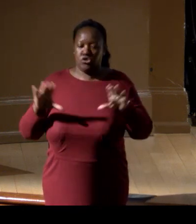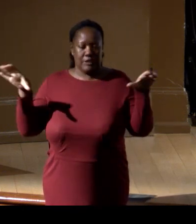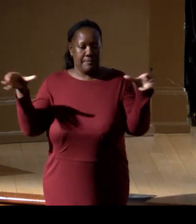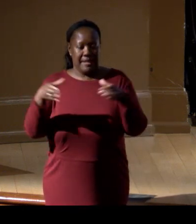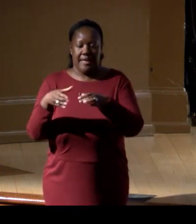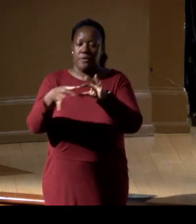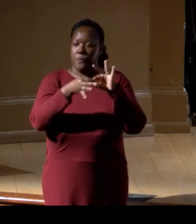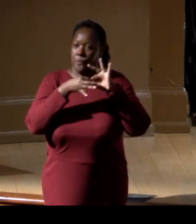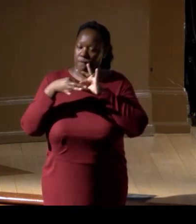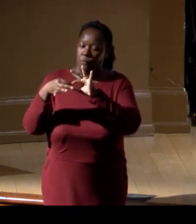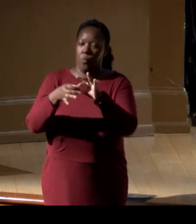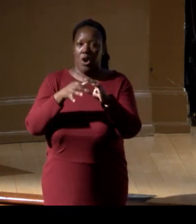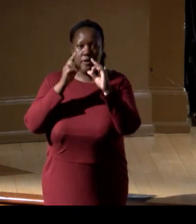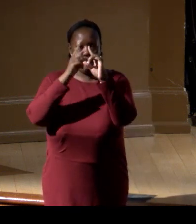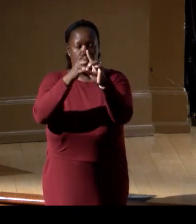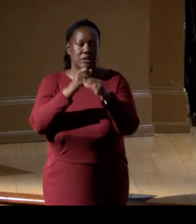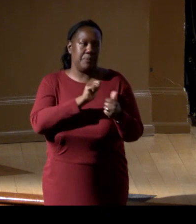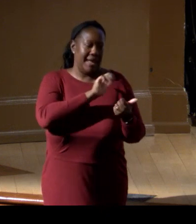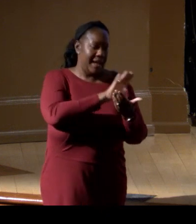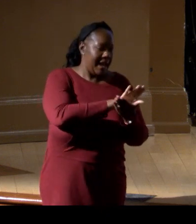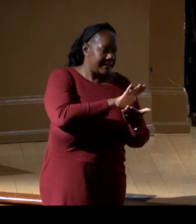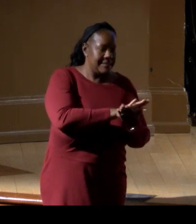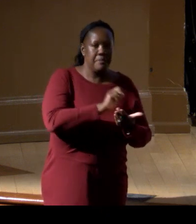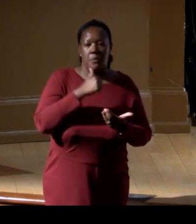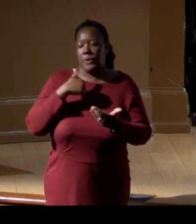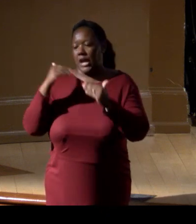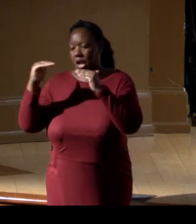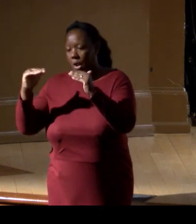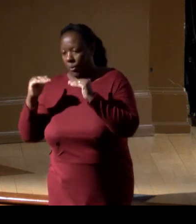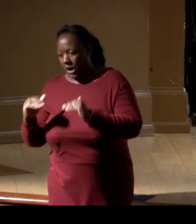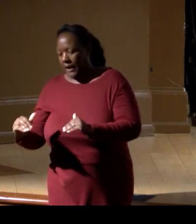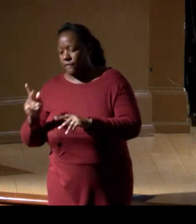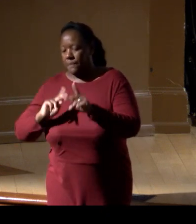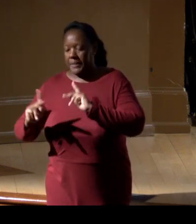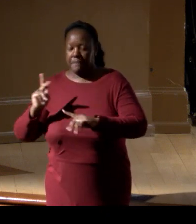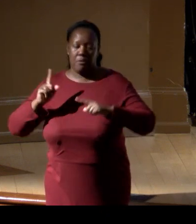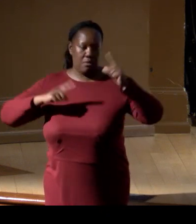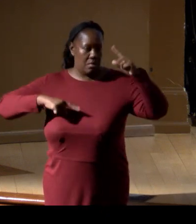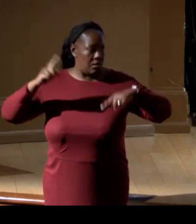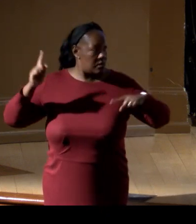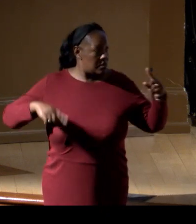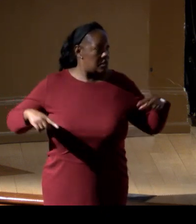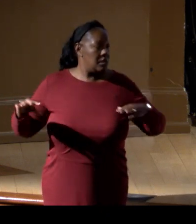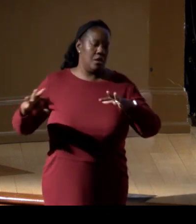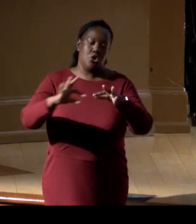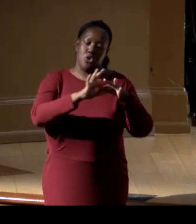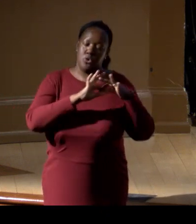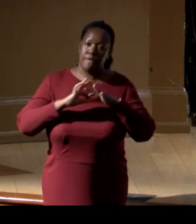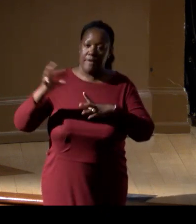We had the academic practitioners, we had lower level people within your organizations all in unified agreement that this is ready to go.